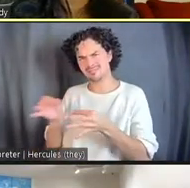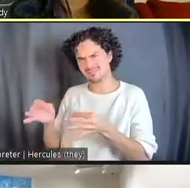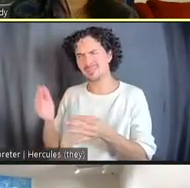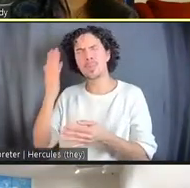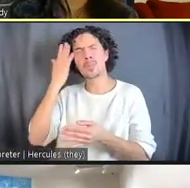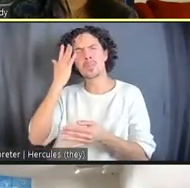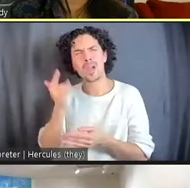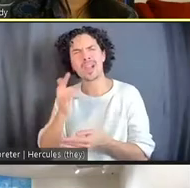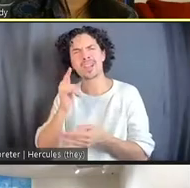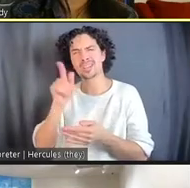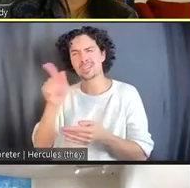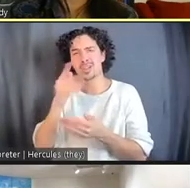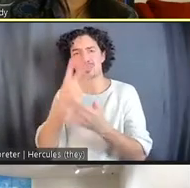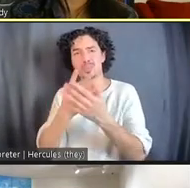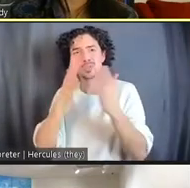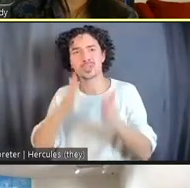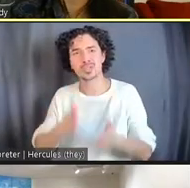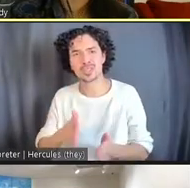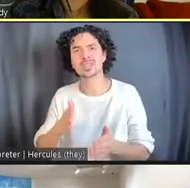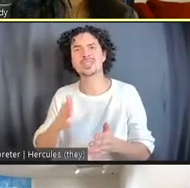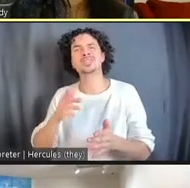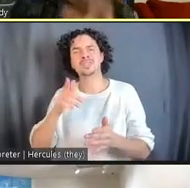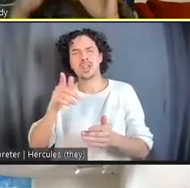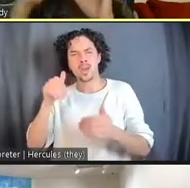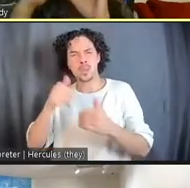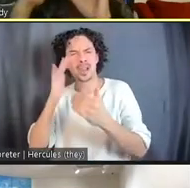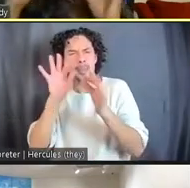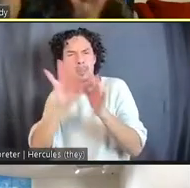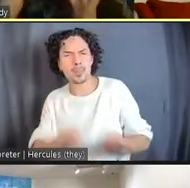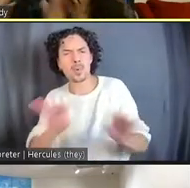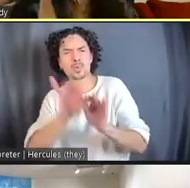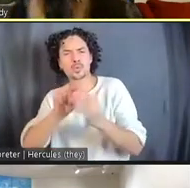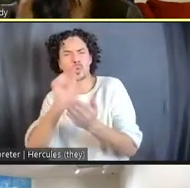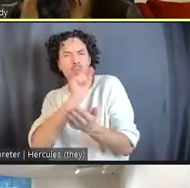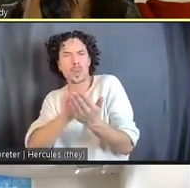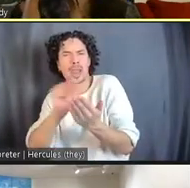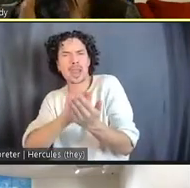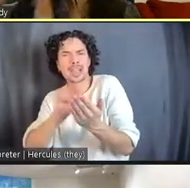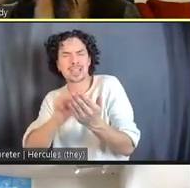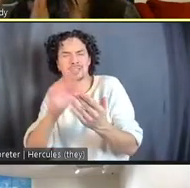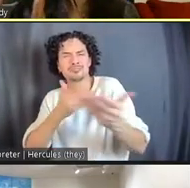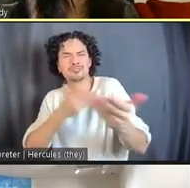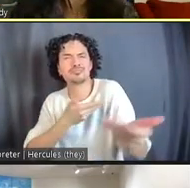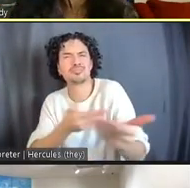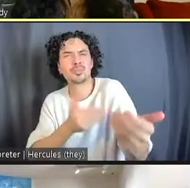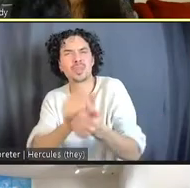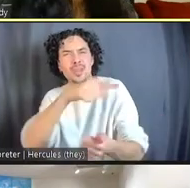prison into contemporary art, or the discourse of contemporary art or art history?